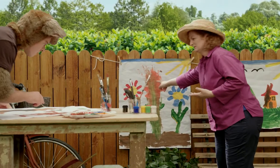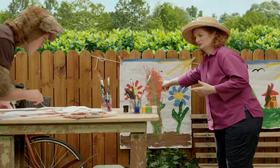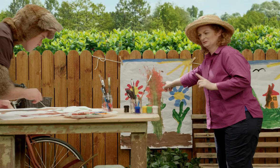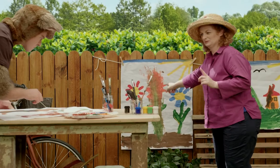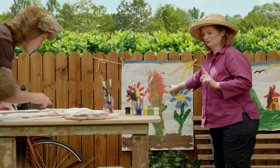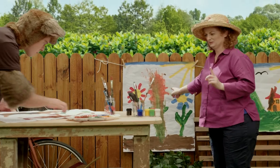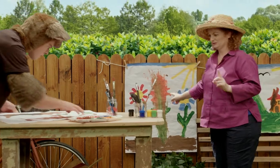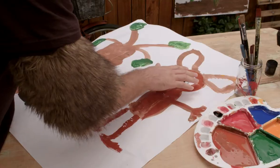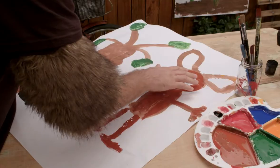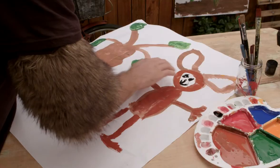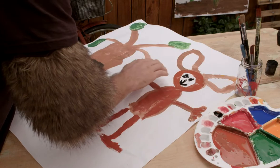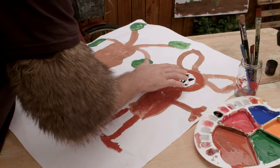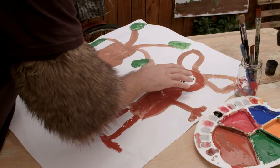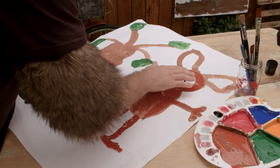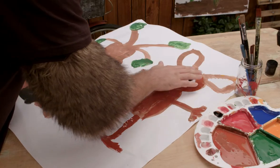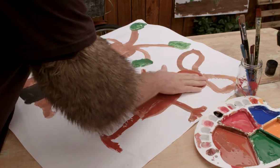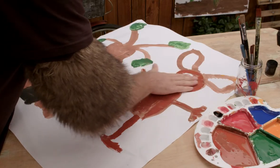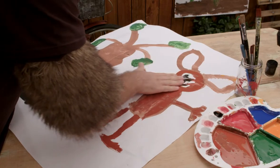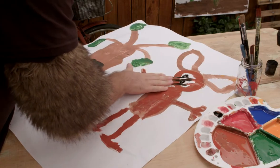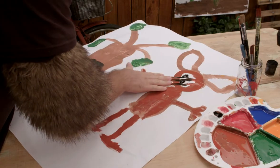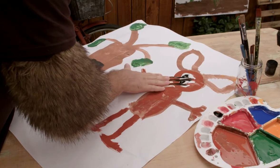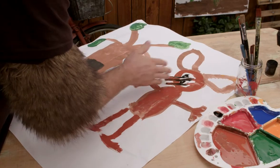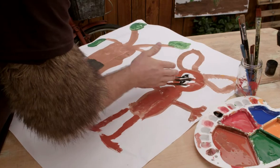What’s going on? Oh!